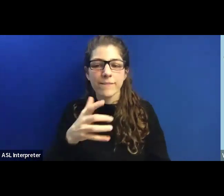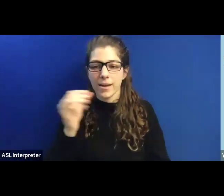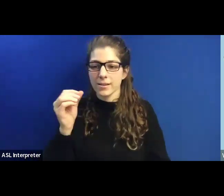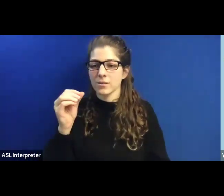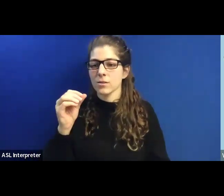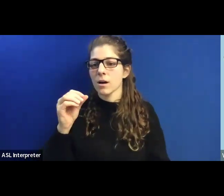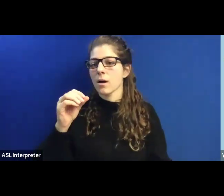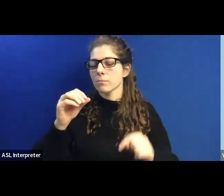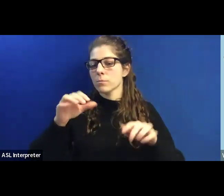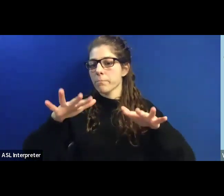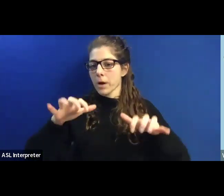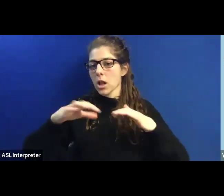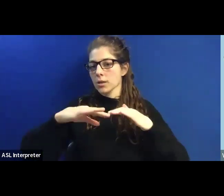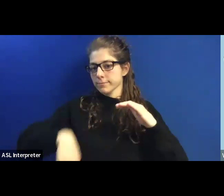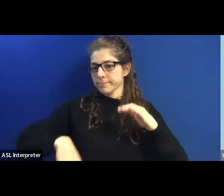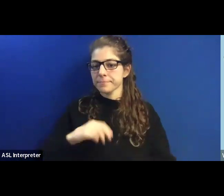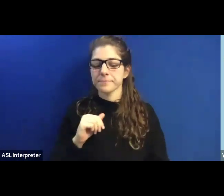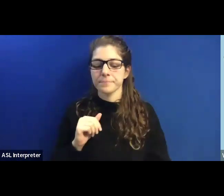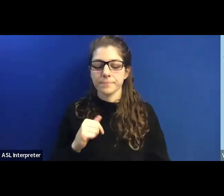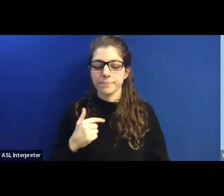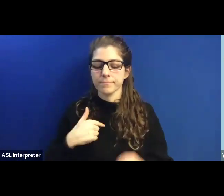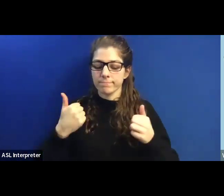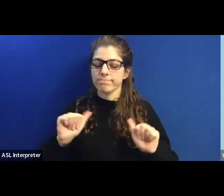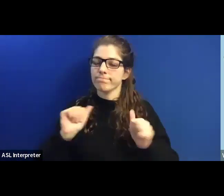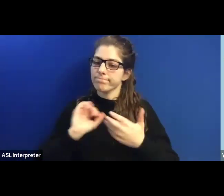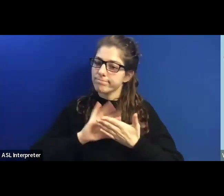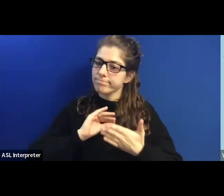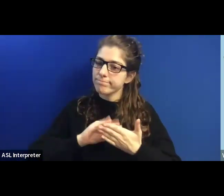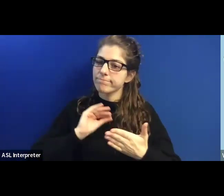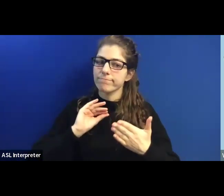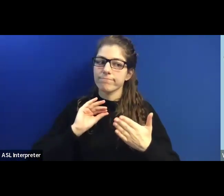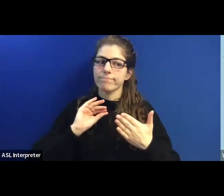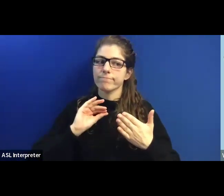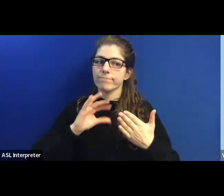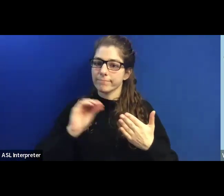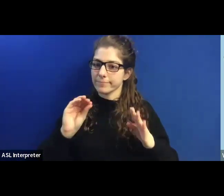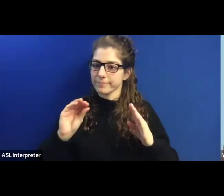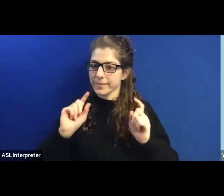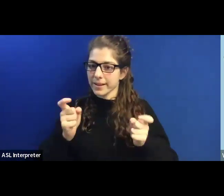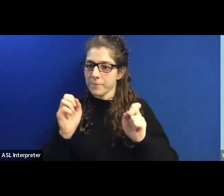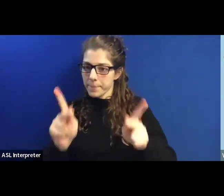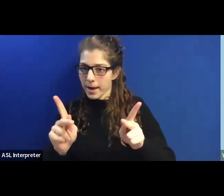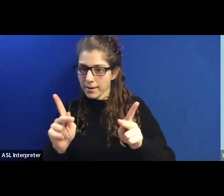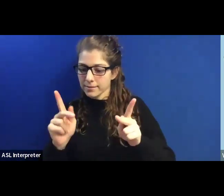But I have tried to learn as well as give back in that scenario.